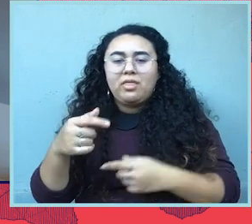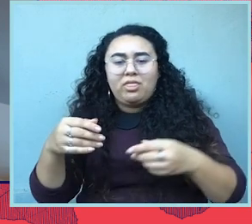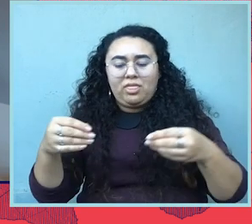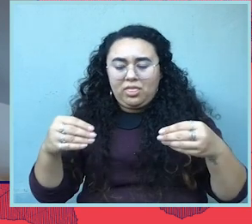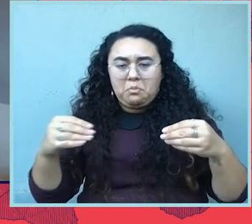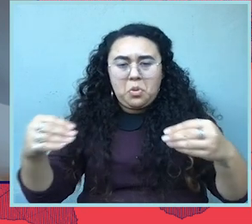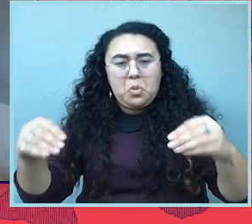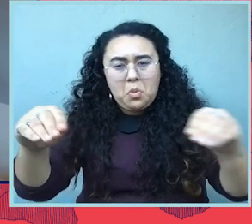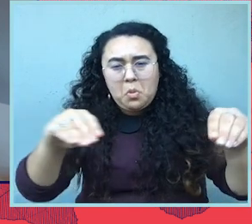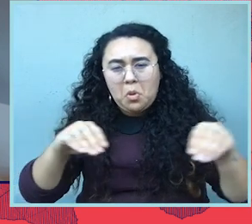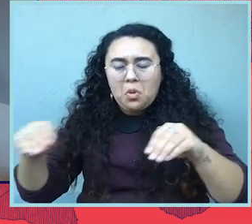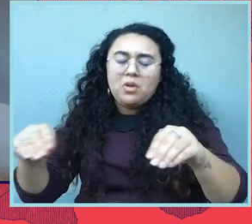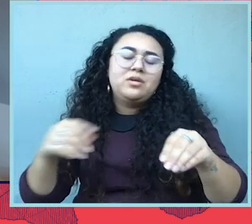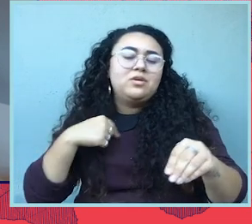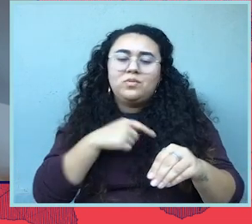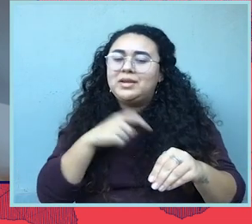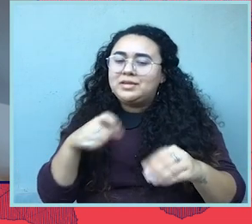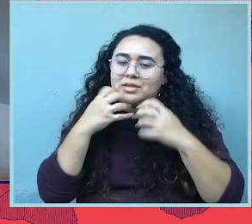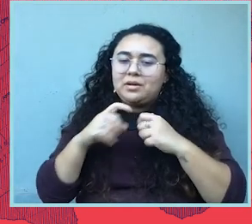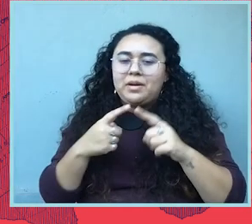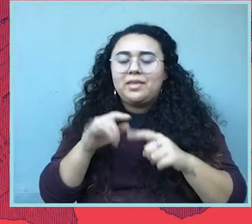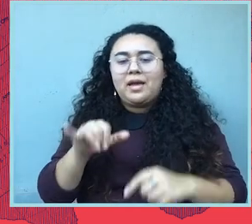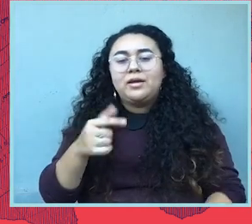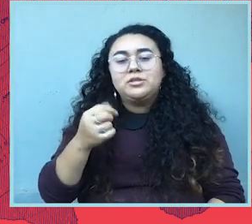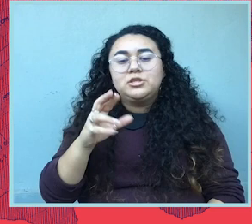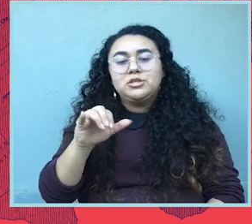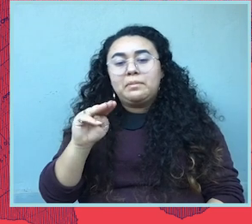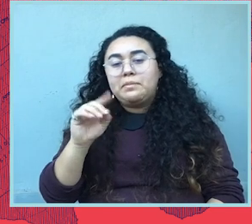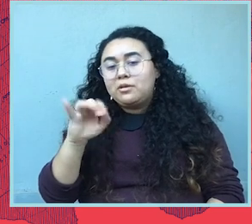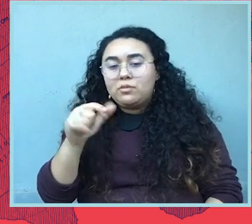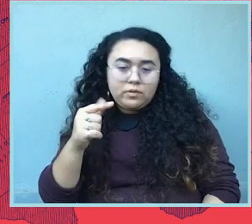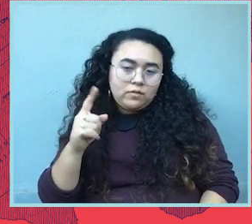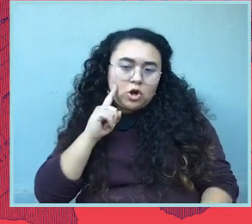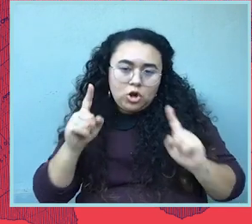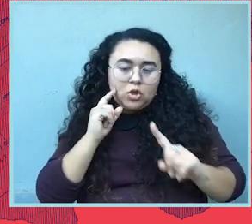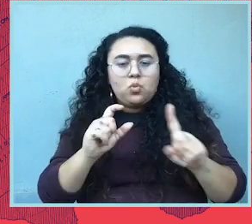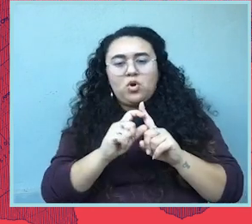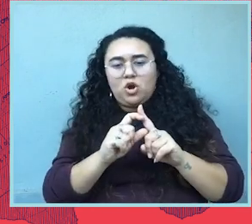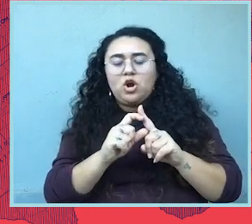the policies that we want to live with. Gerrymandering, you probably have heard it at this point.